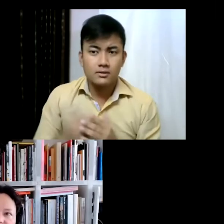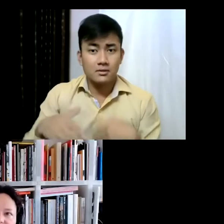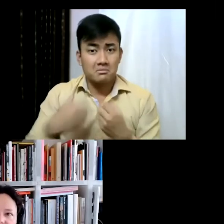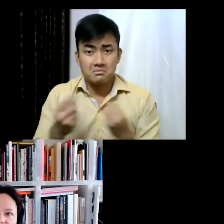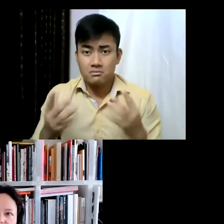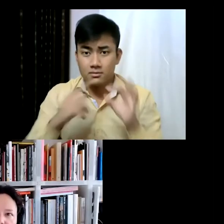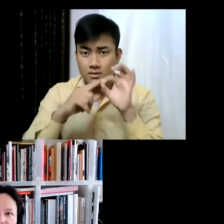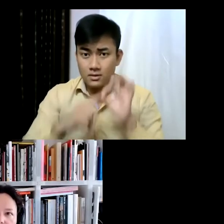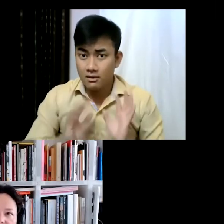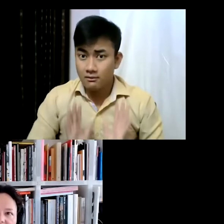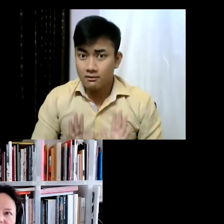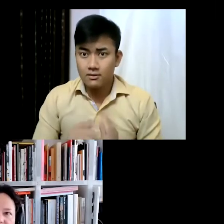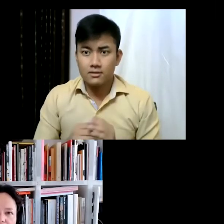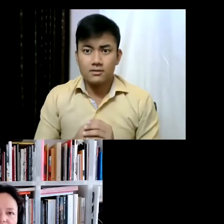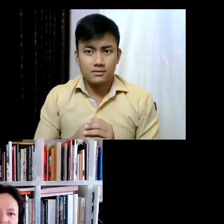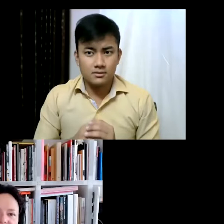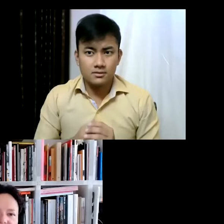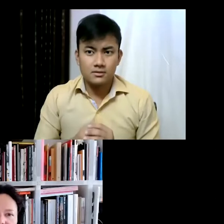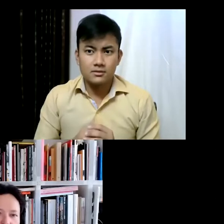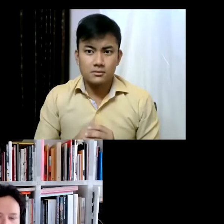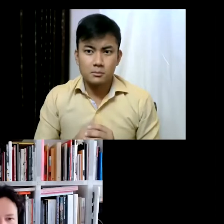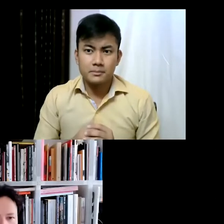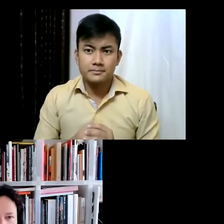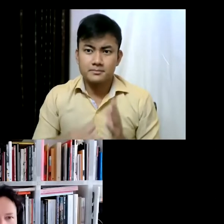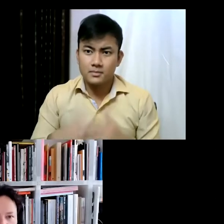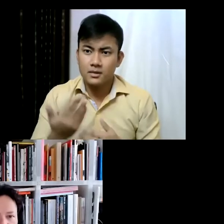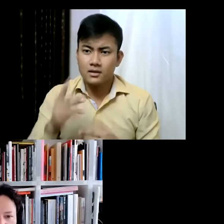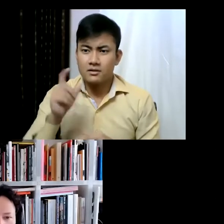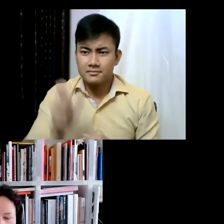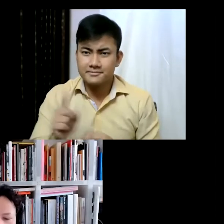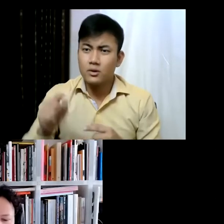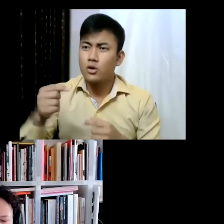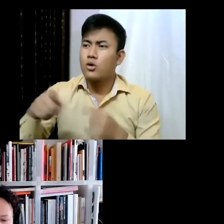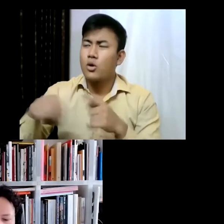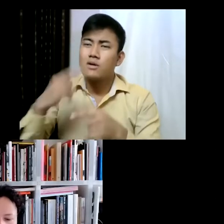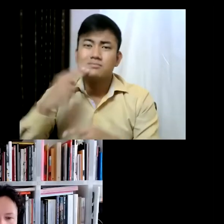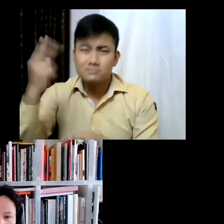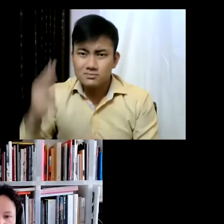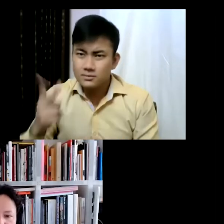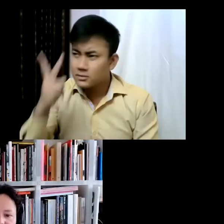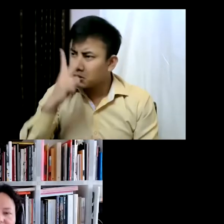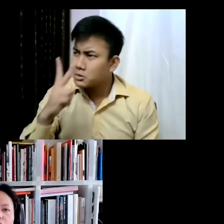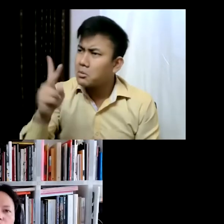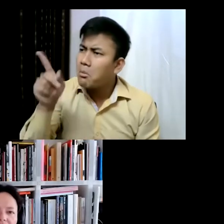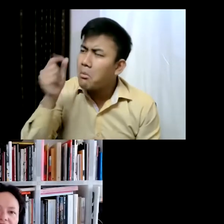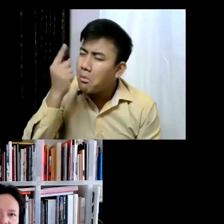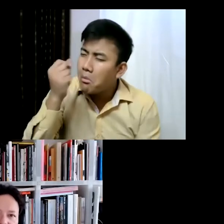artists brought up in this kind of time of crisis and reflection and pause where how do we define